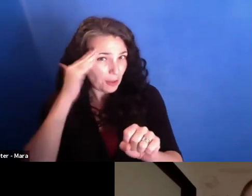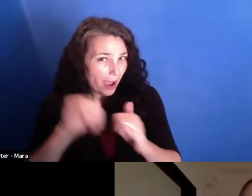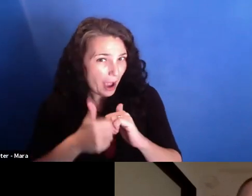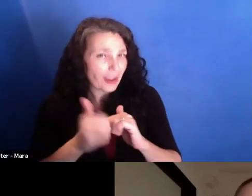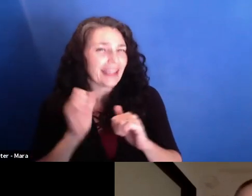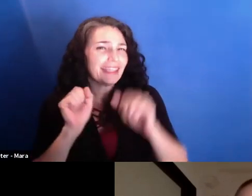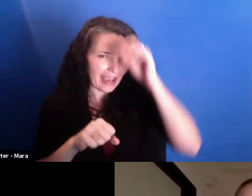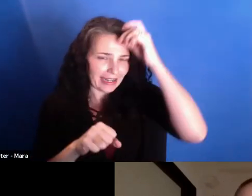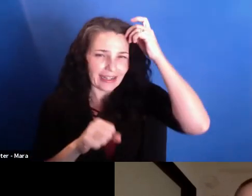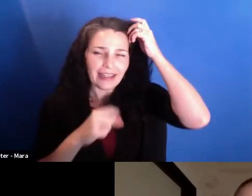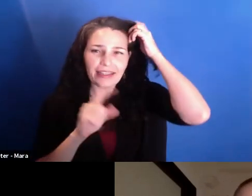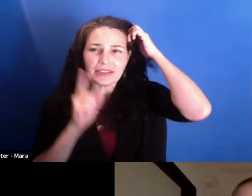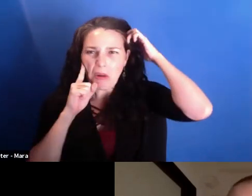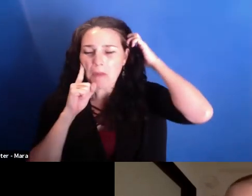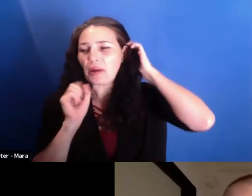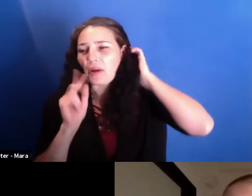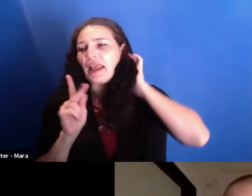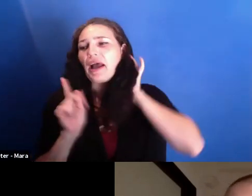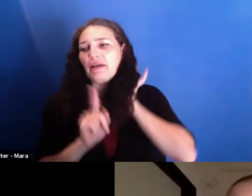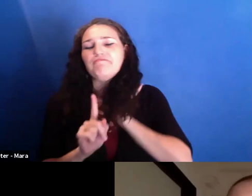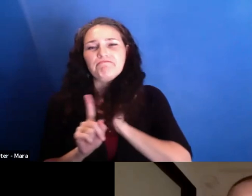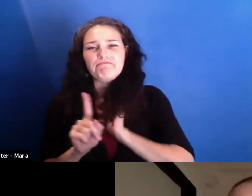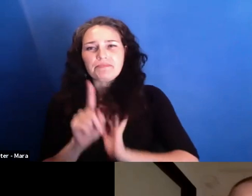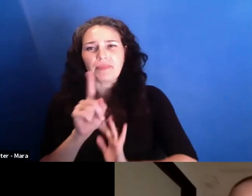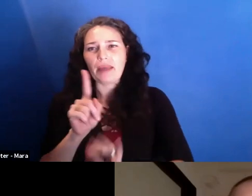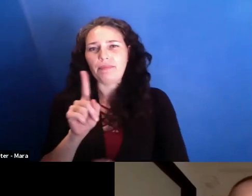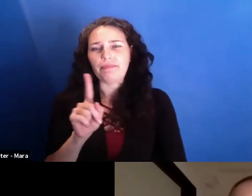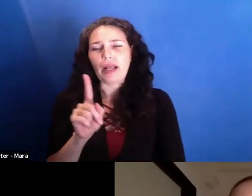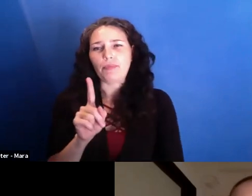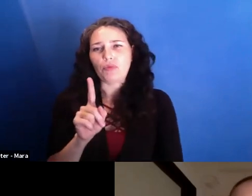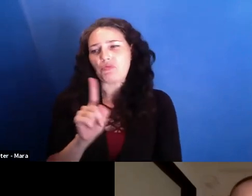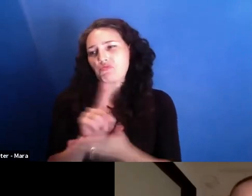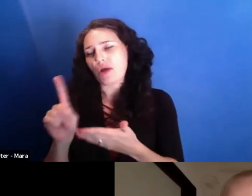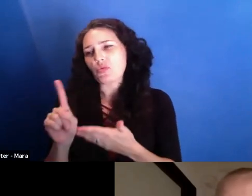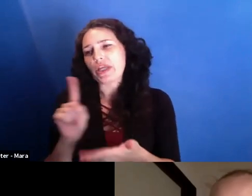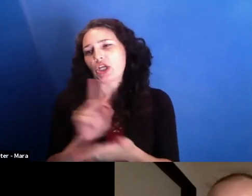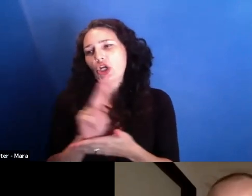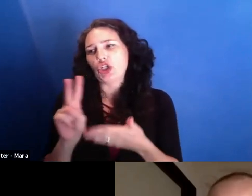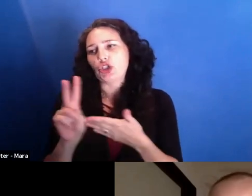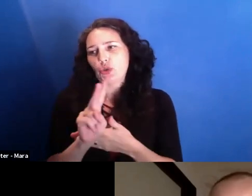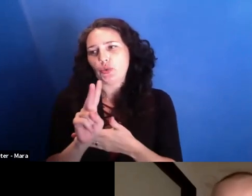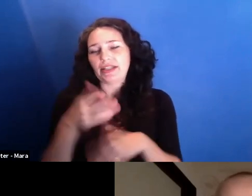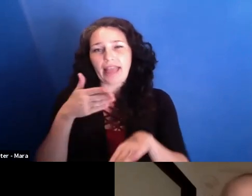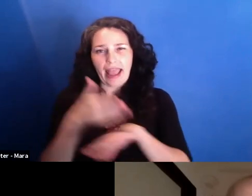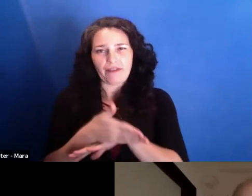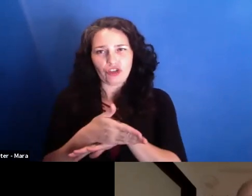So I approached him. After a week or so, I managed to get in a meeting with him.